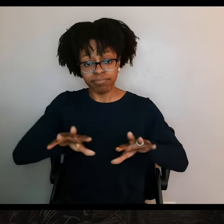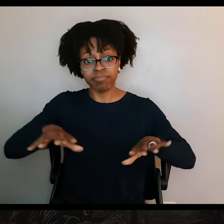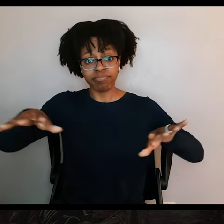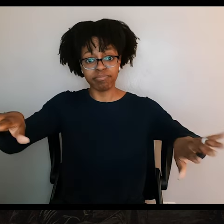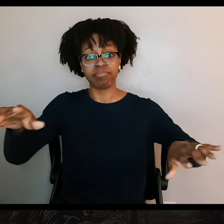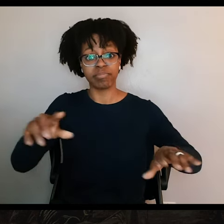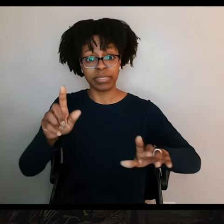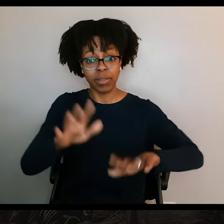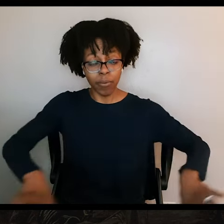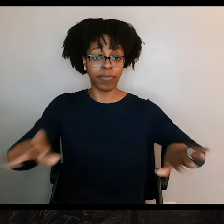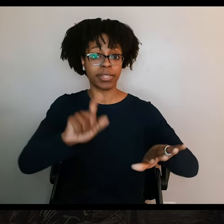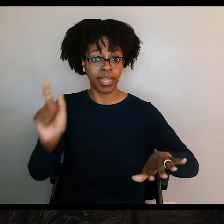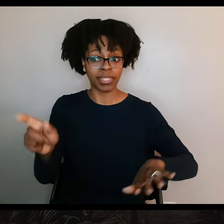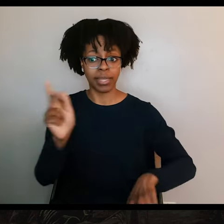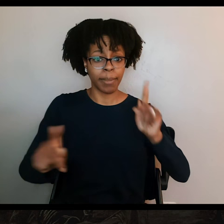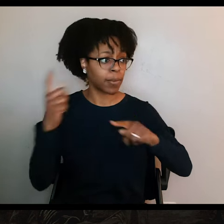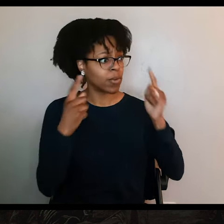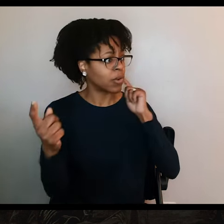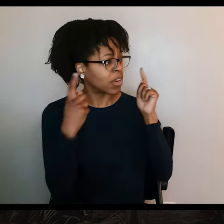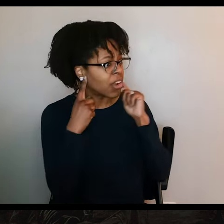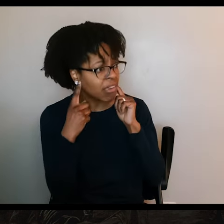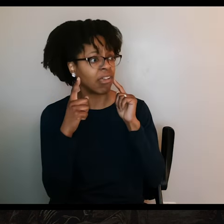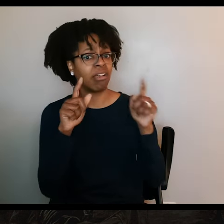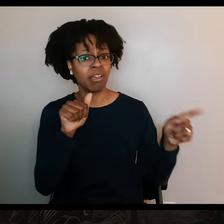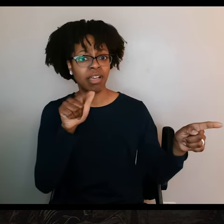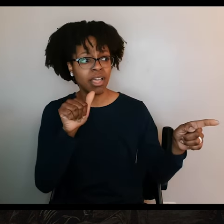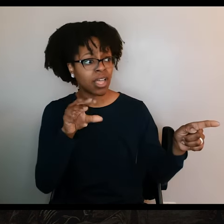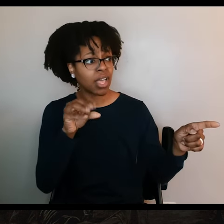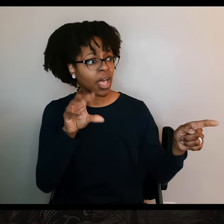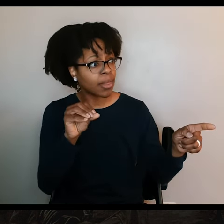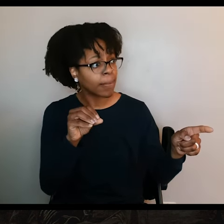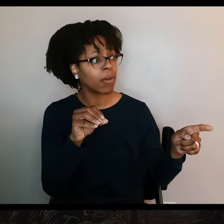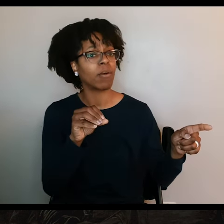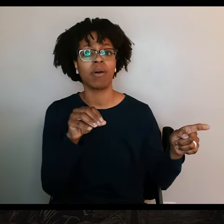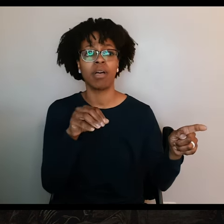When Texans learned that the Alamo had fallen, and all the defenders have been killed, and then that all of Fannin's men